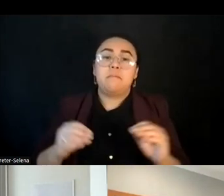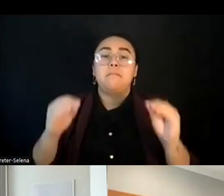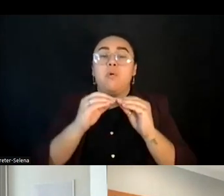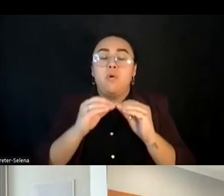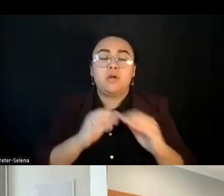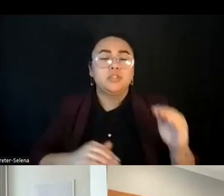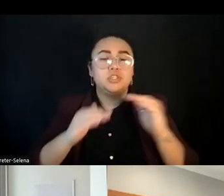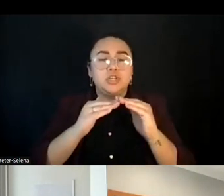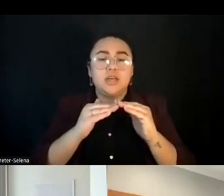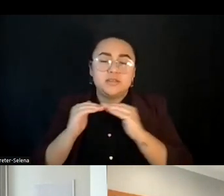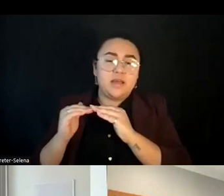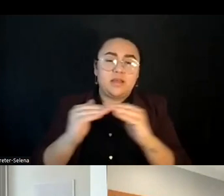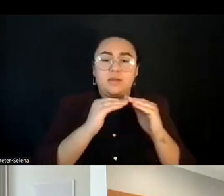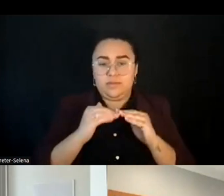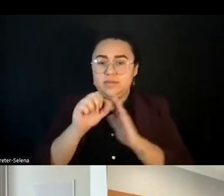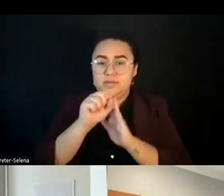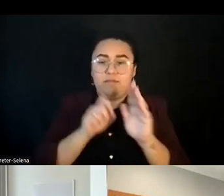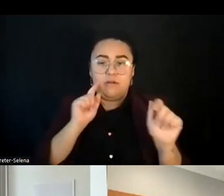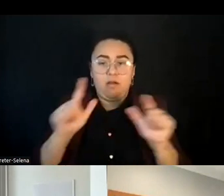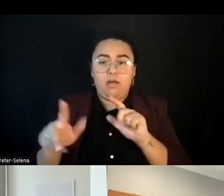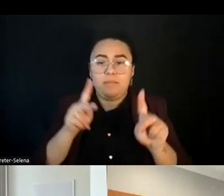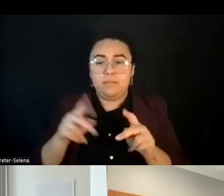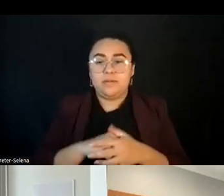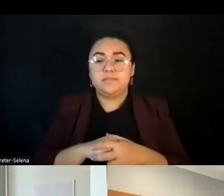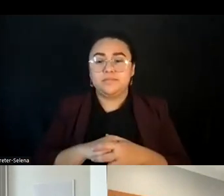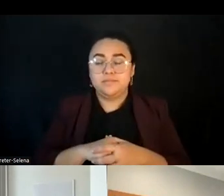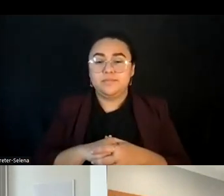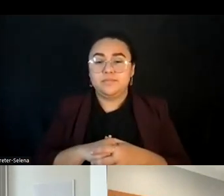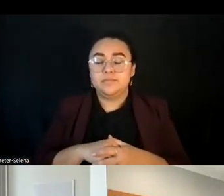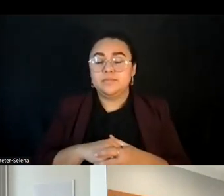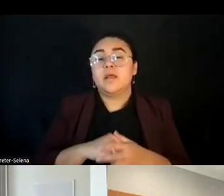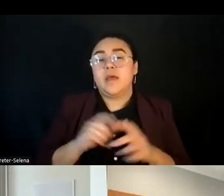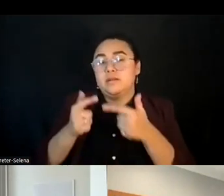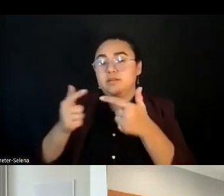With that, I will turn it to John and Manuel, who will kick us off with some framing and